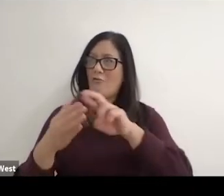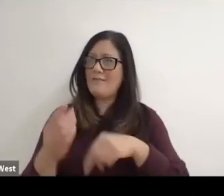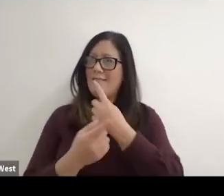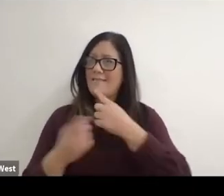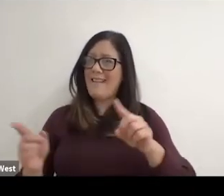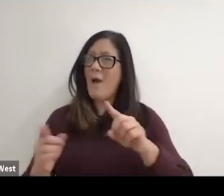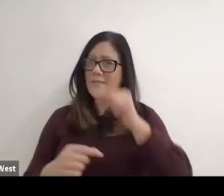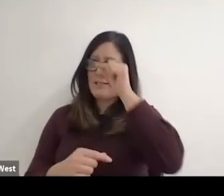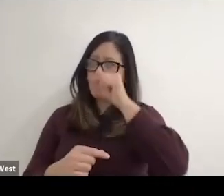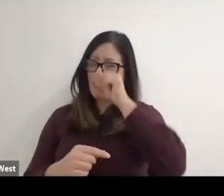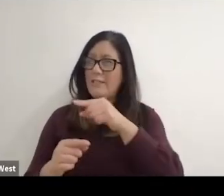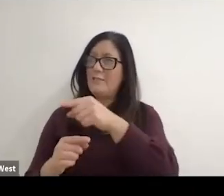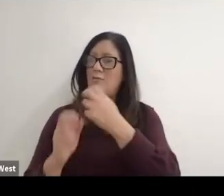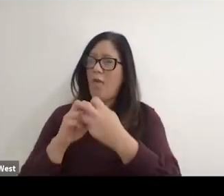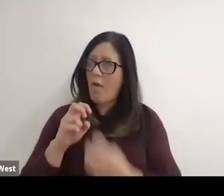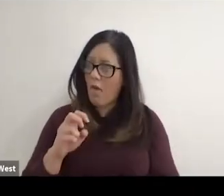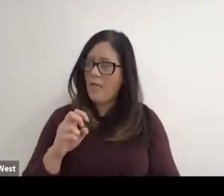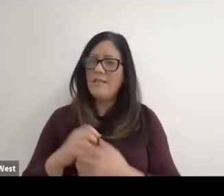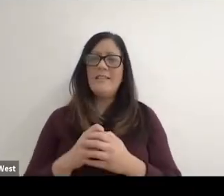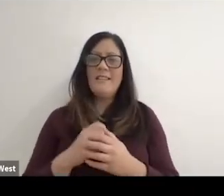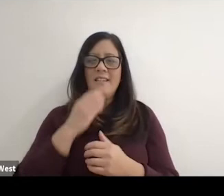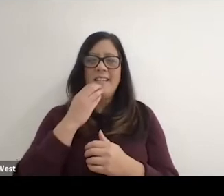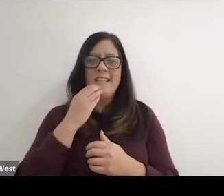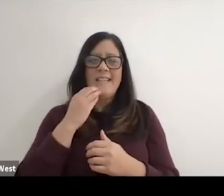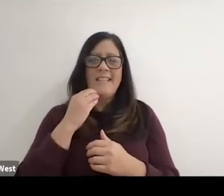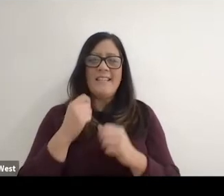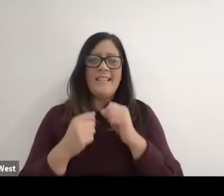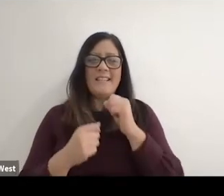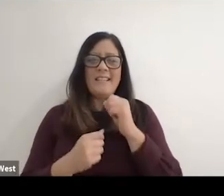results there in Athens, that was not a. It wasn't a very pleasant moment really.